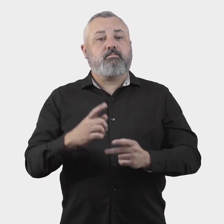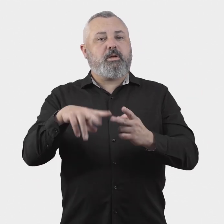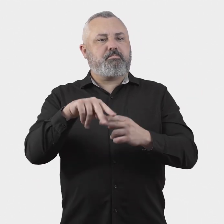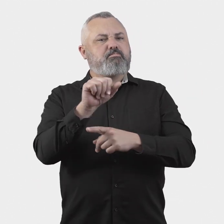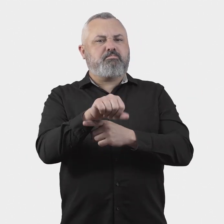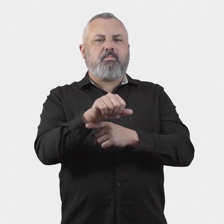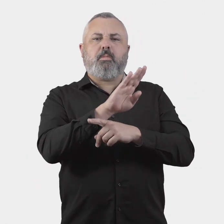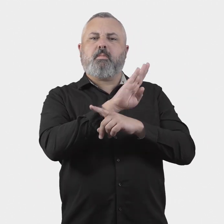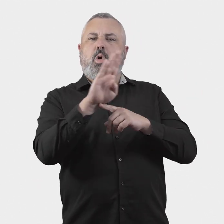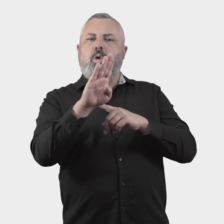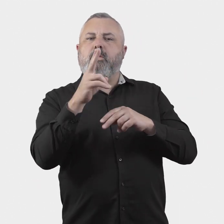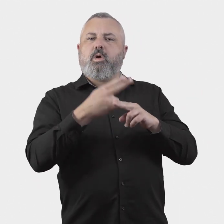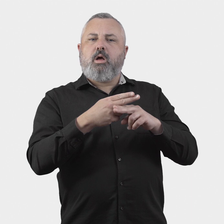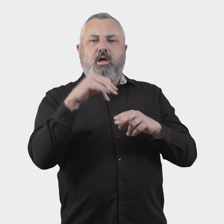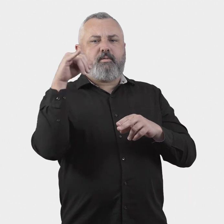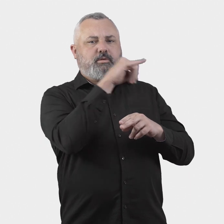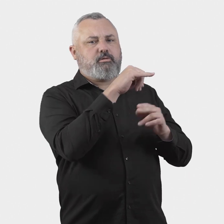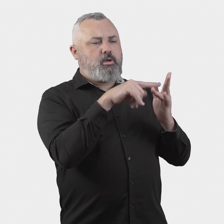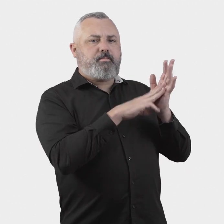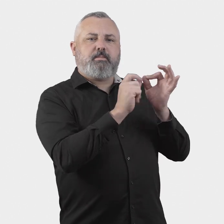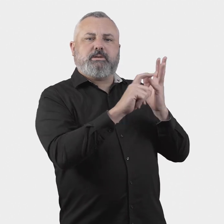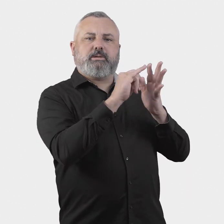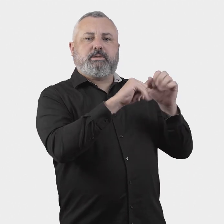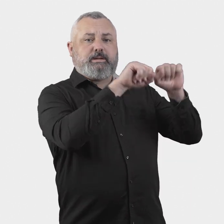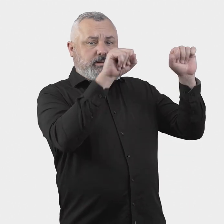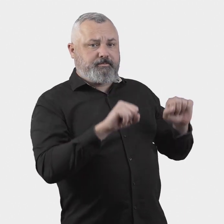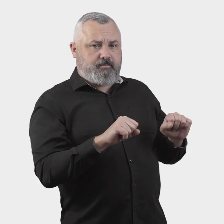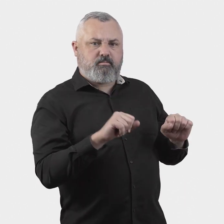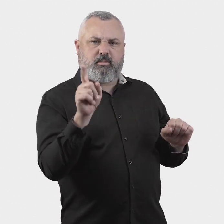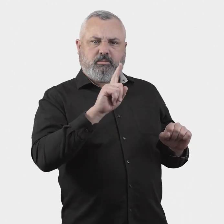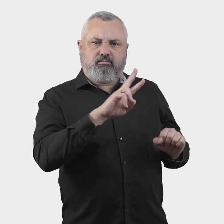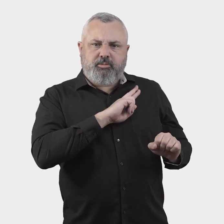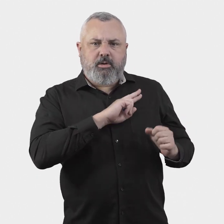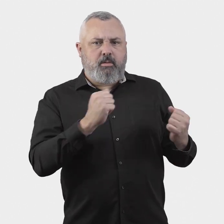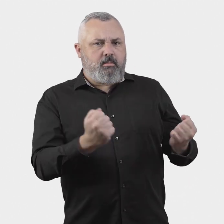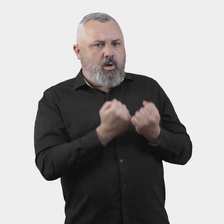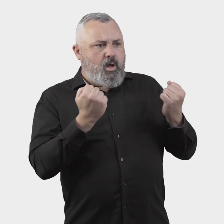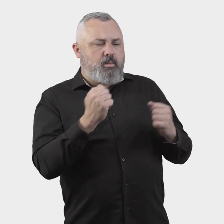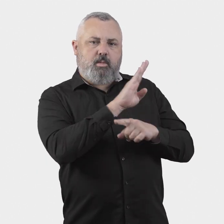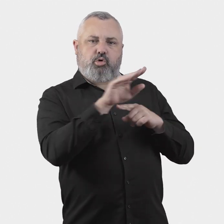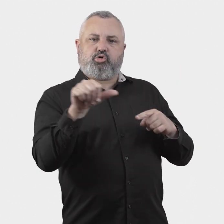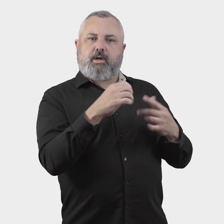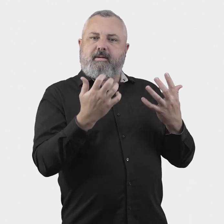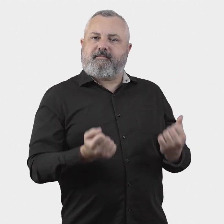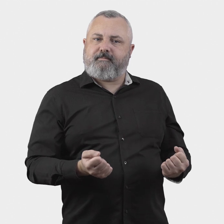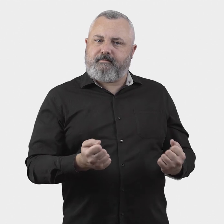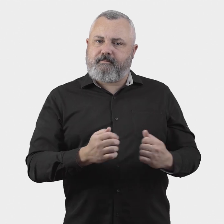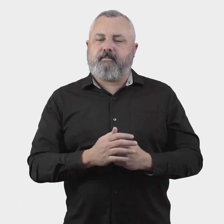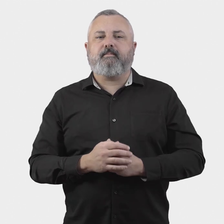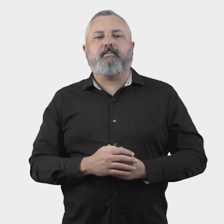4. If a board is established to govern the Aviation Industry Ombuds Scheme, what powers and functions should the board have?